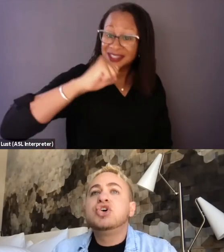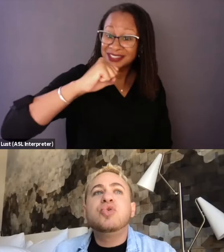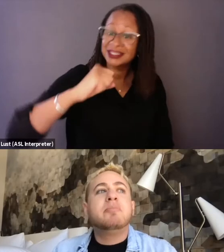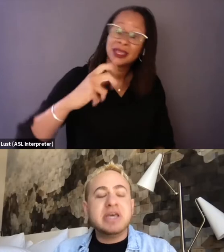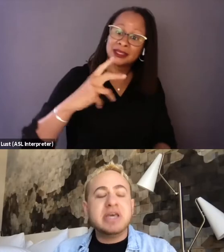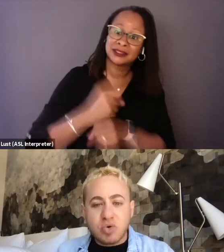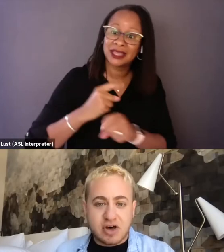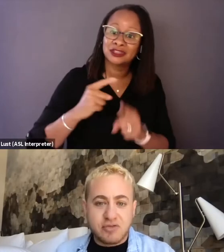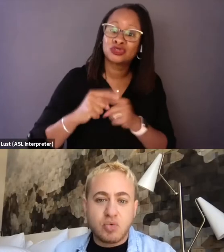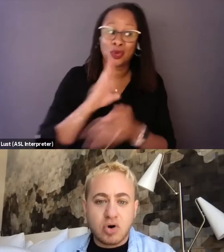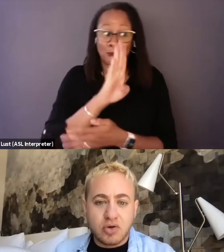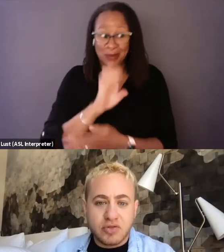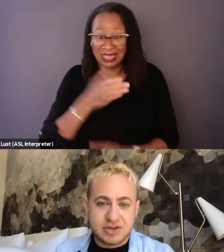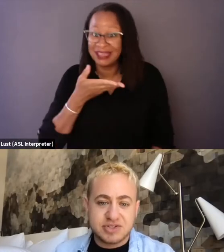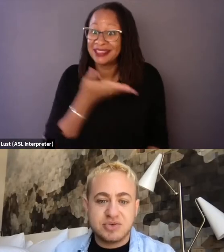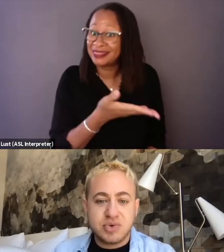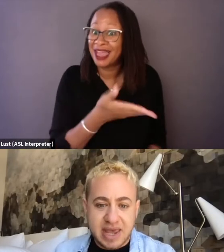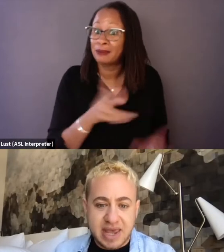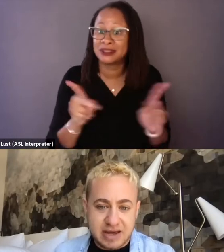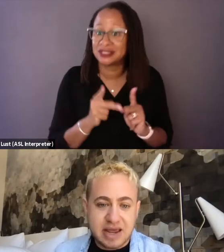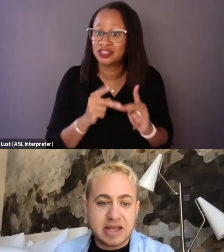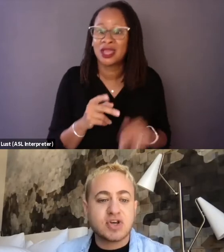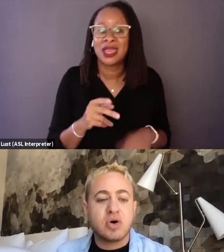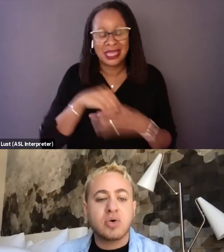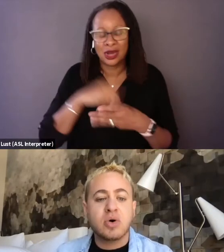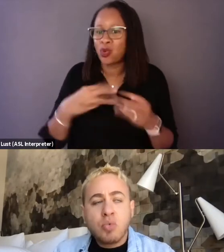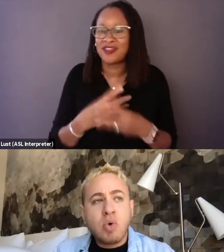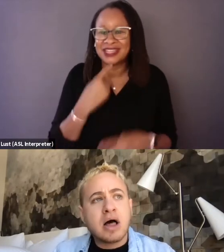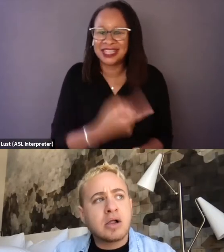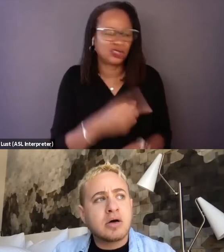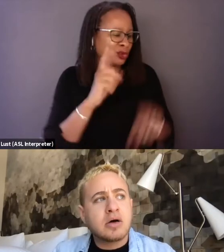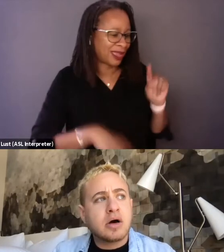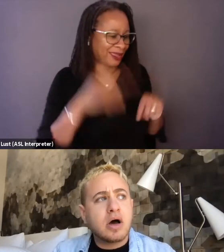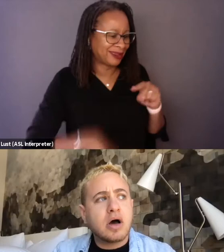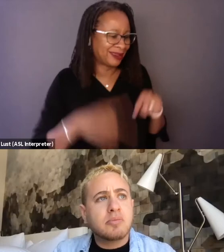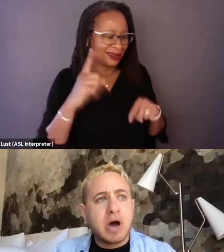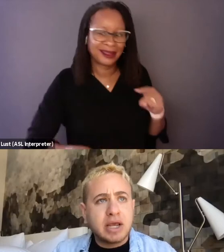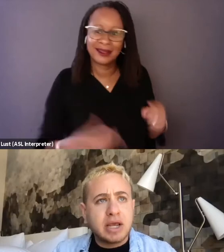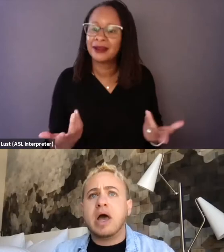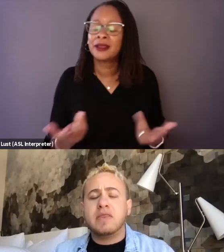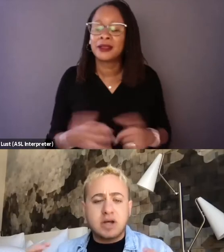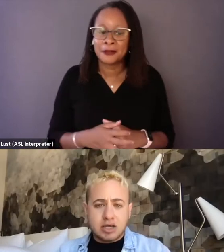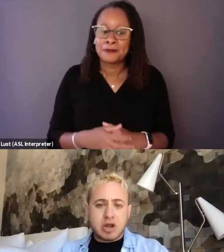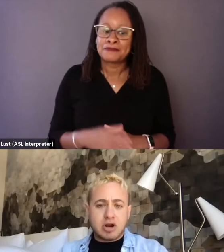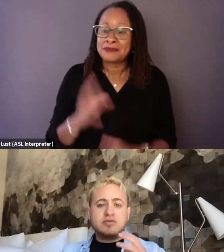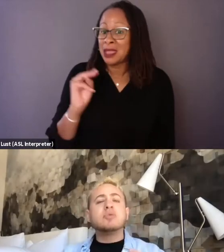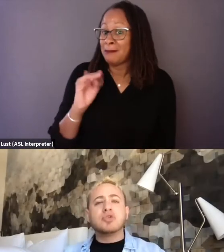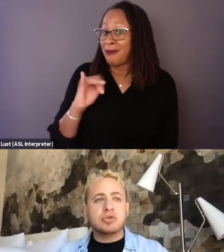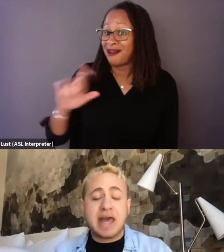to be yourself in a world that tells you, you can't. And so, well, Michael and the documentary film crew